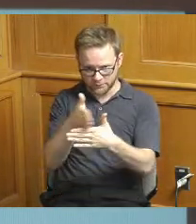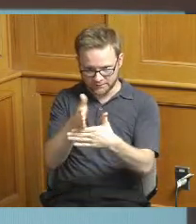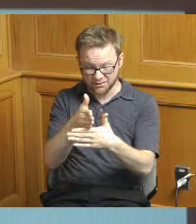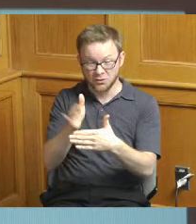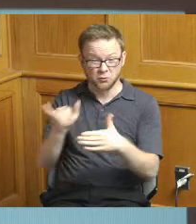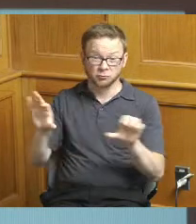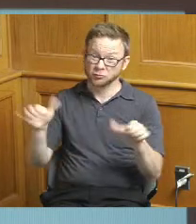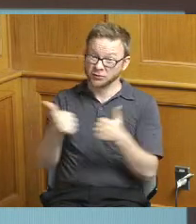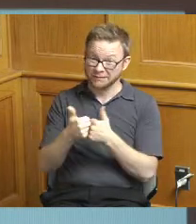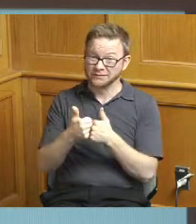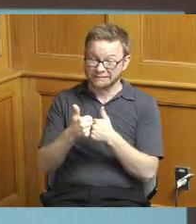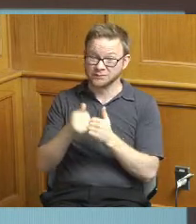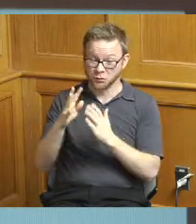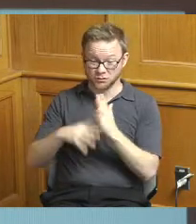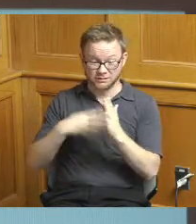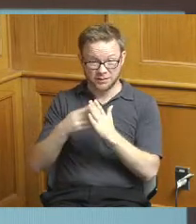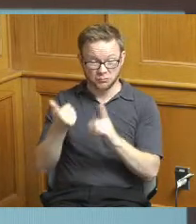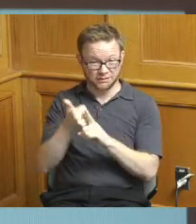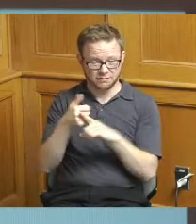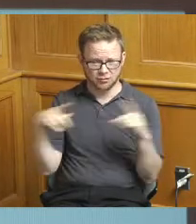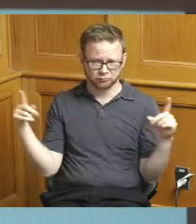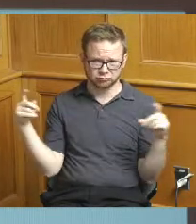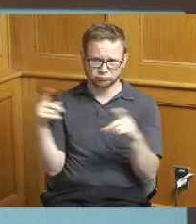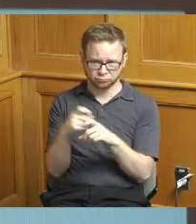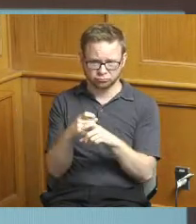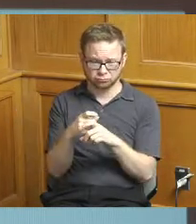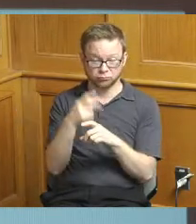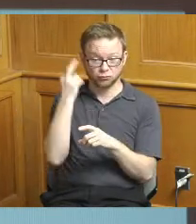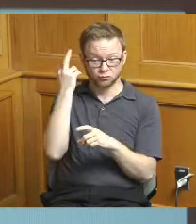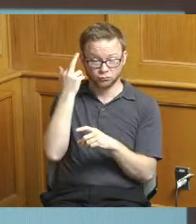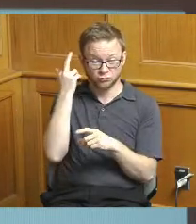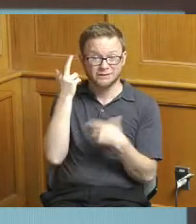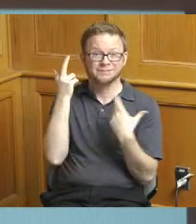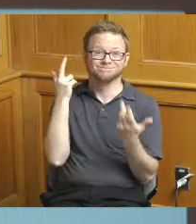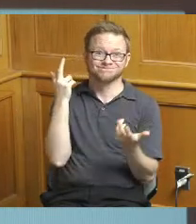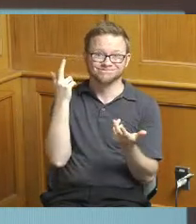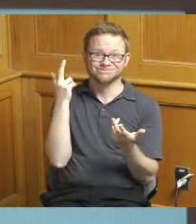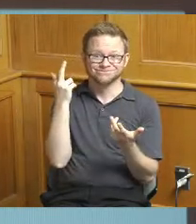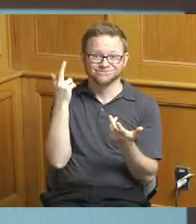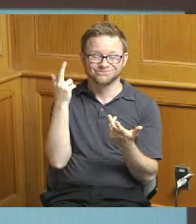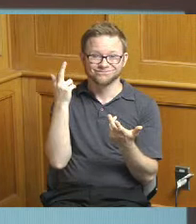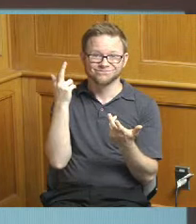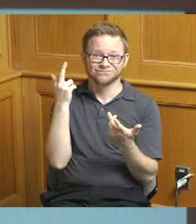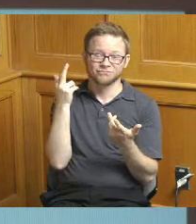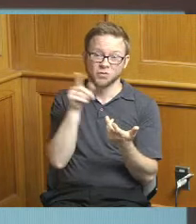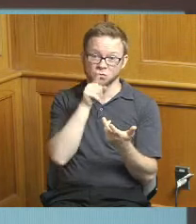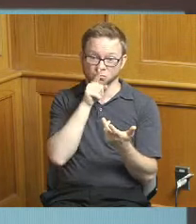is that they really were not you know from our standpoint they really weren't validated